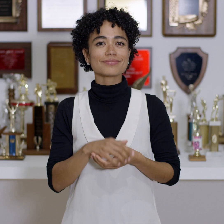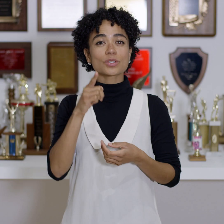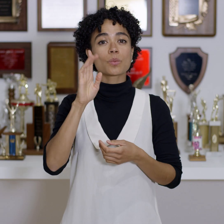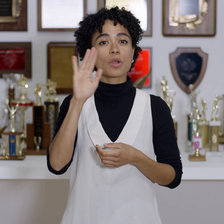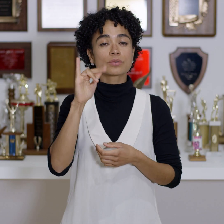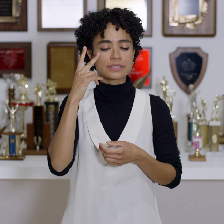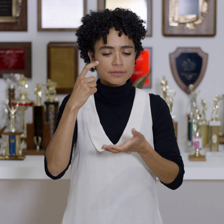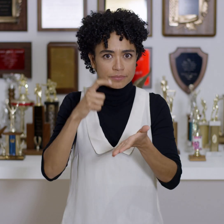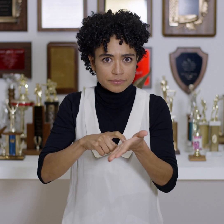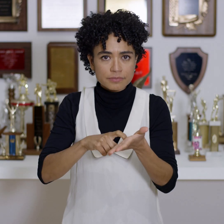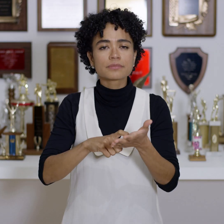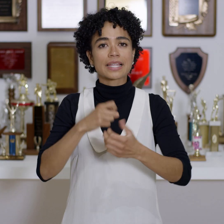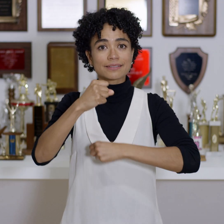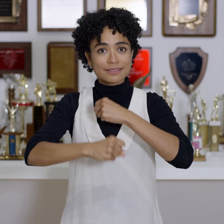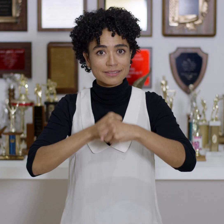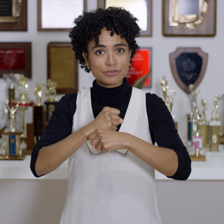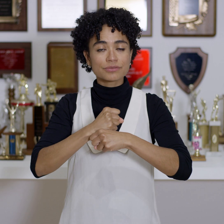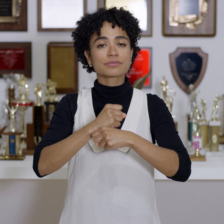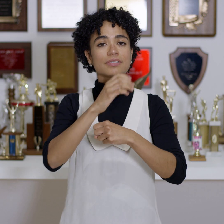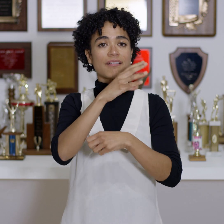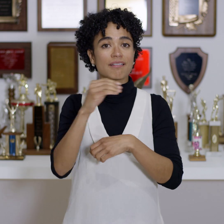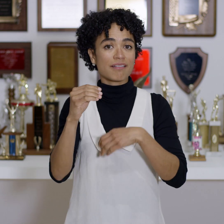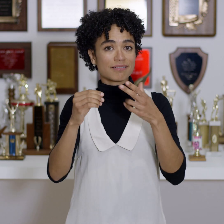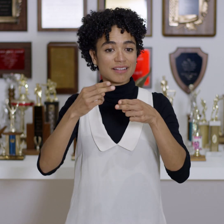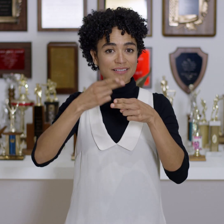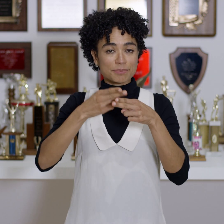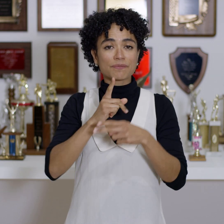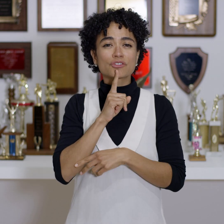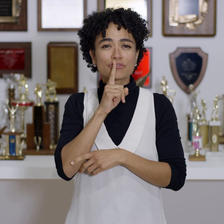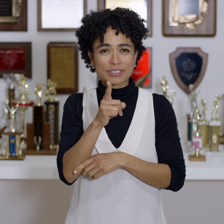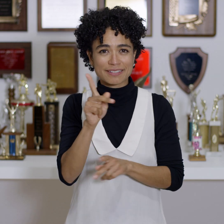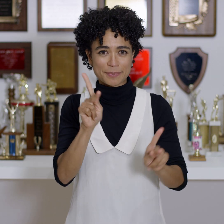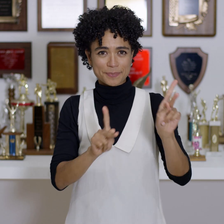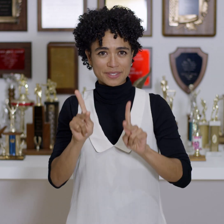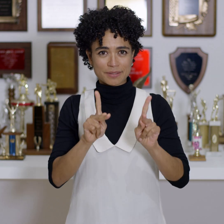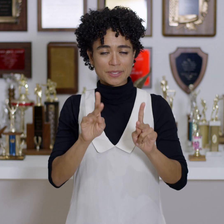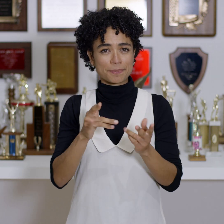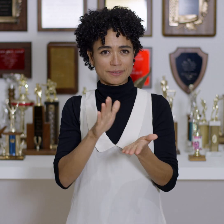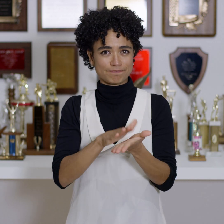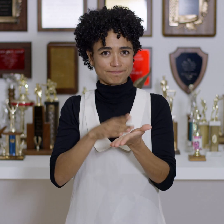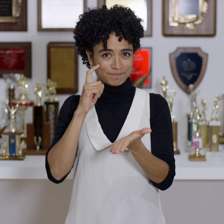You will also notice the year and the name of the real officers who were recognized.